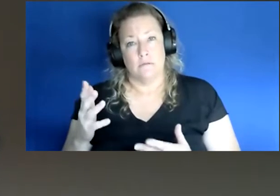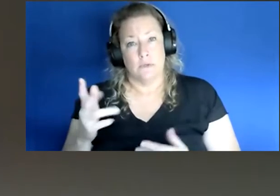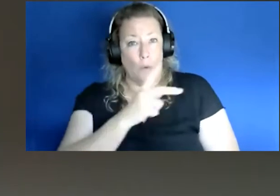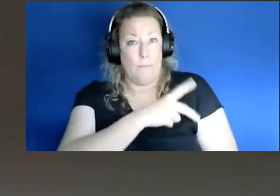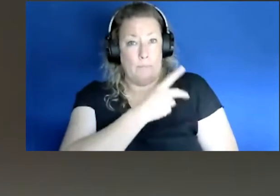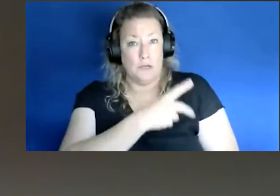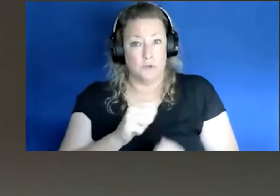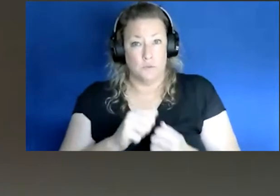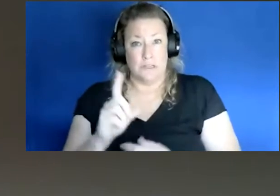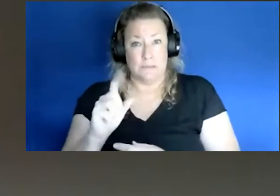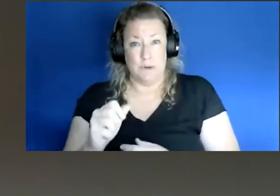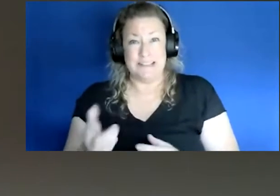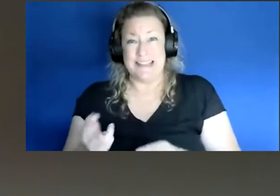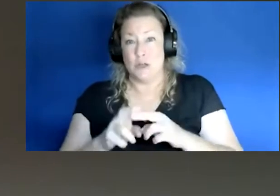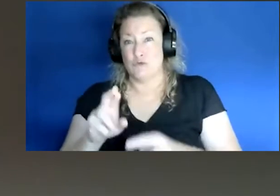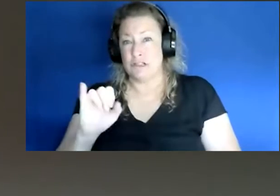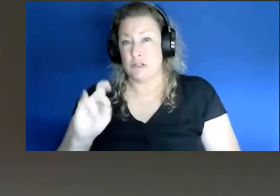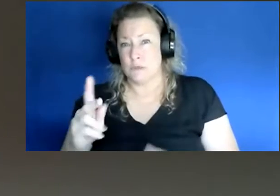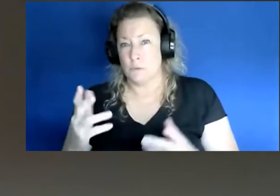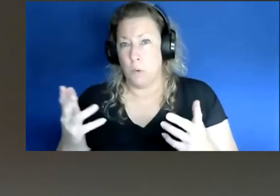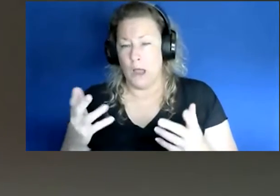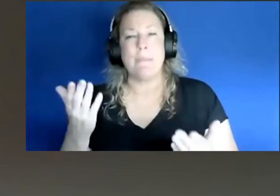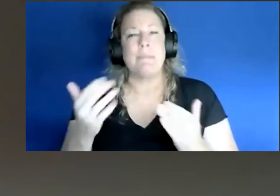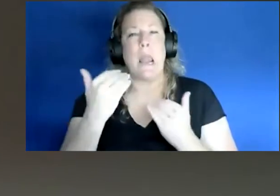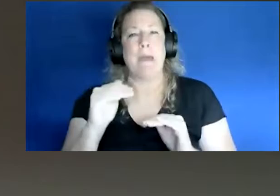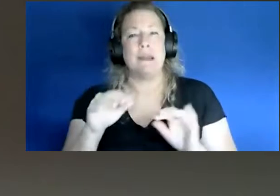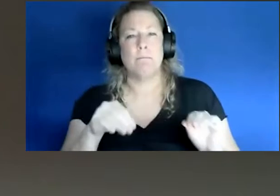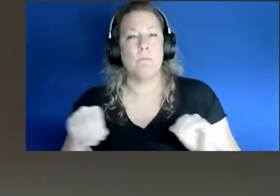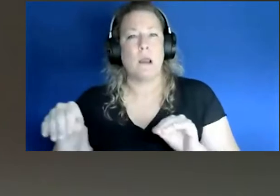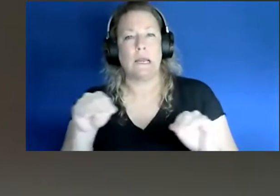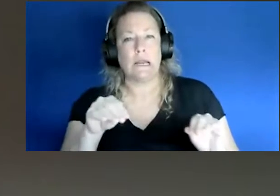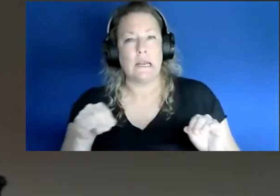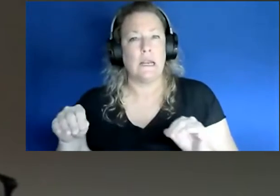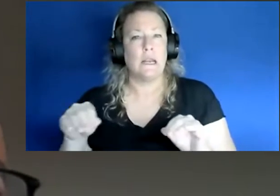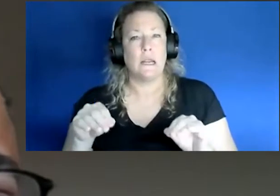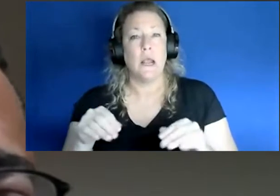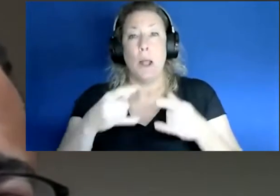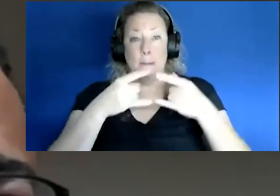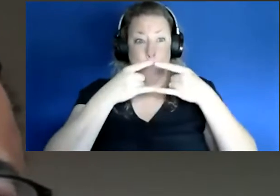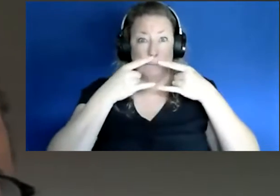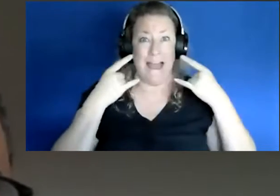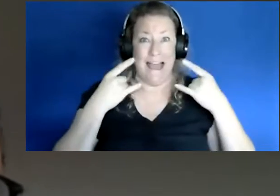increased risk is, you know, they may have limited mobility their ability to wear a mask maybe